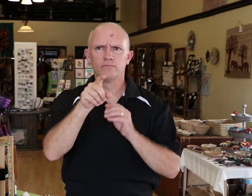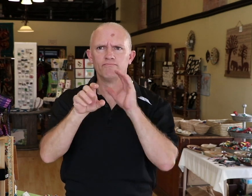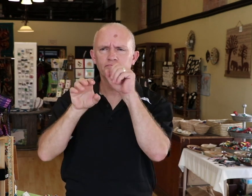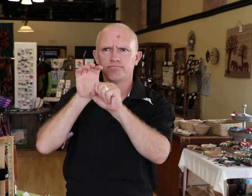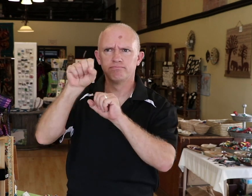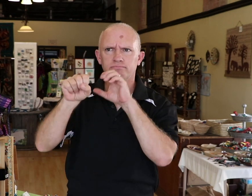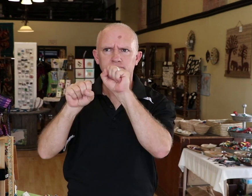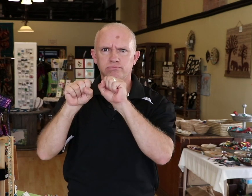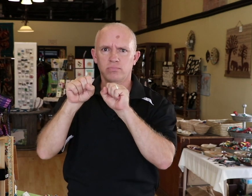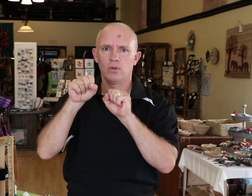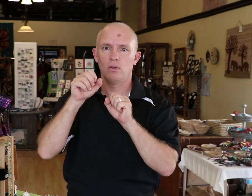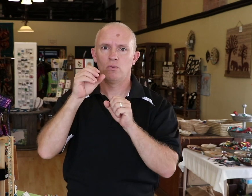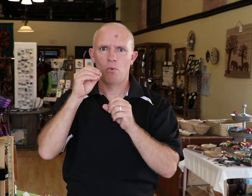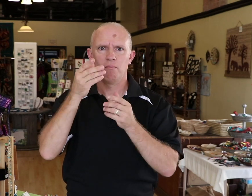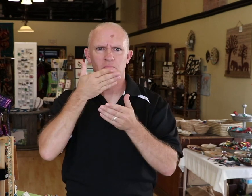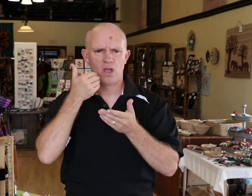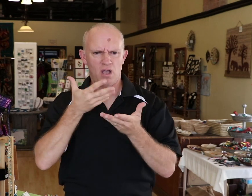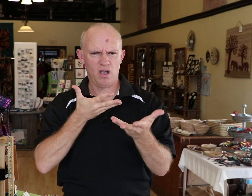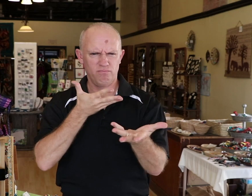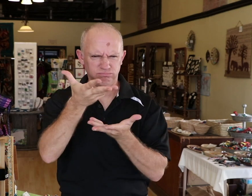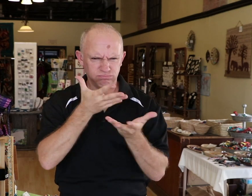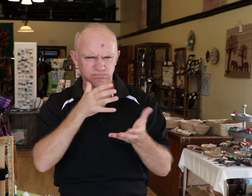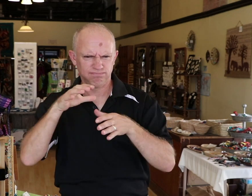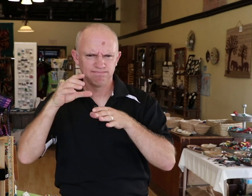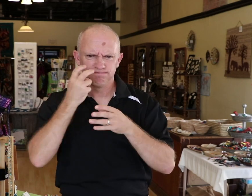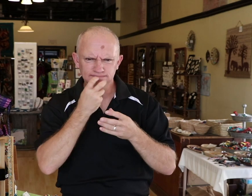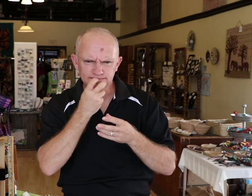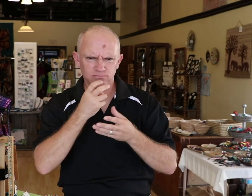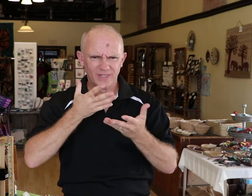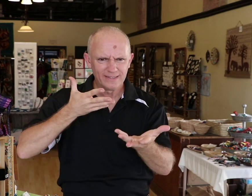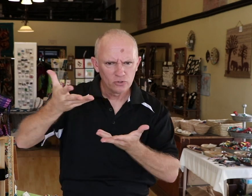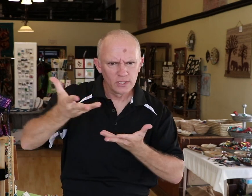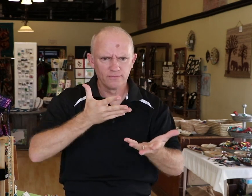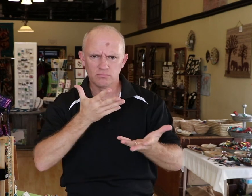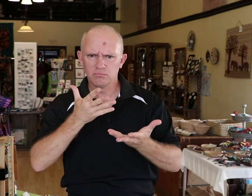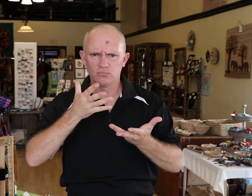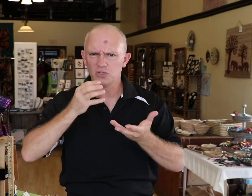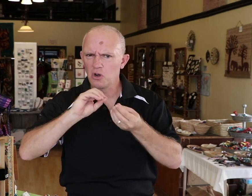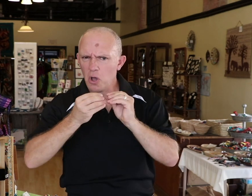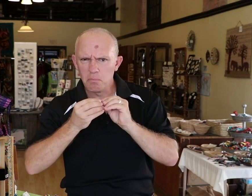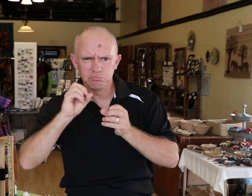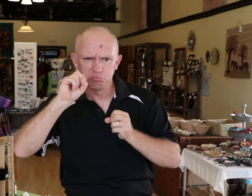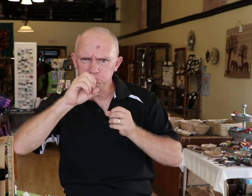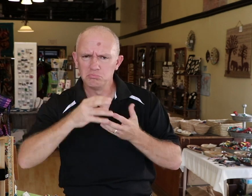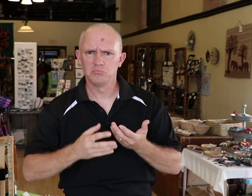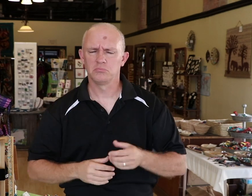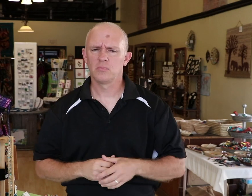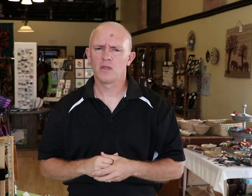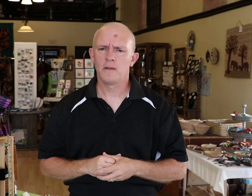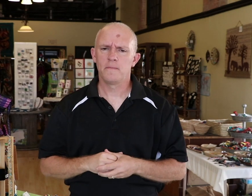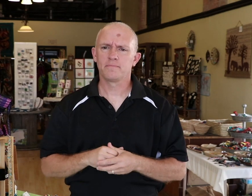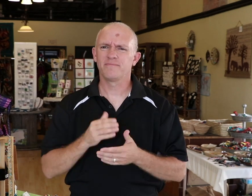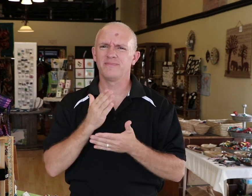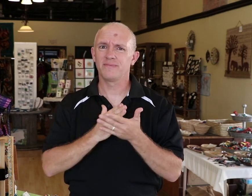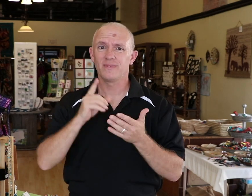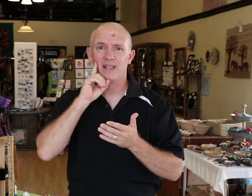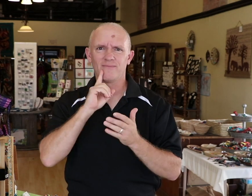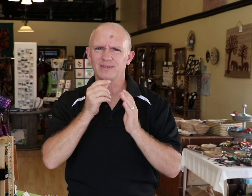most of what you were saying. However it is not a hundred percent and some deaf